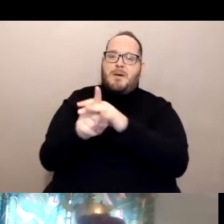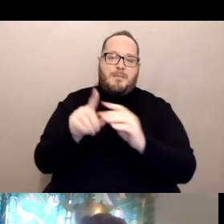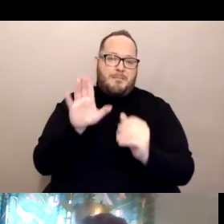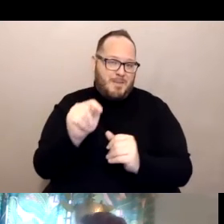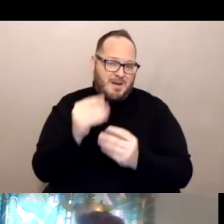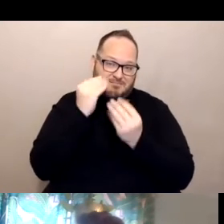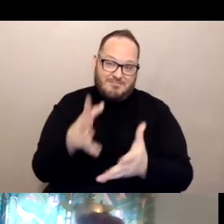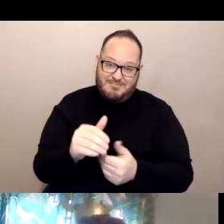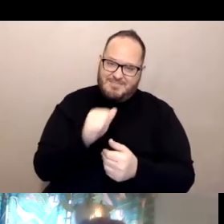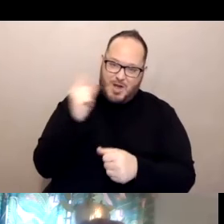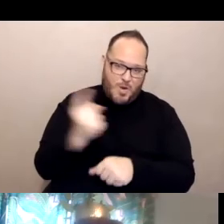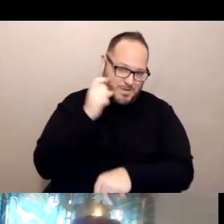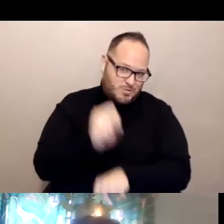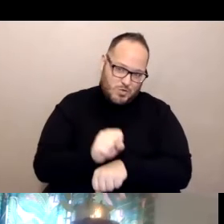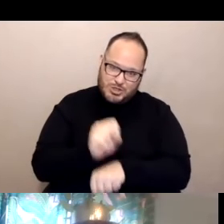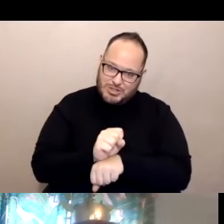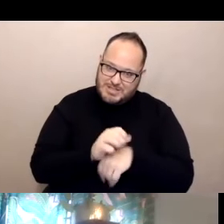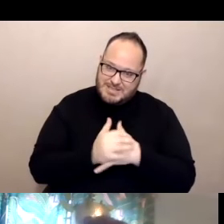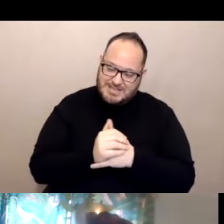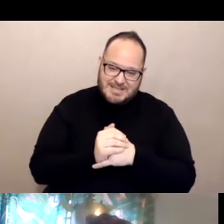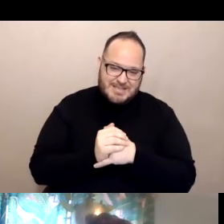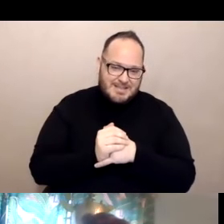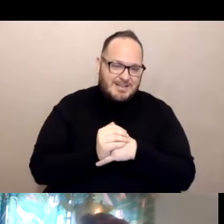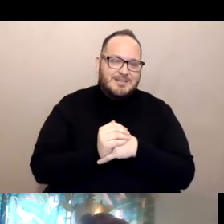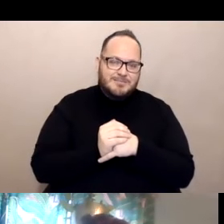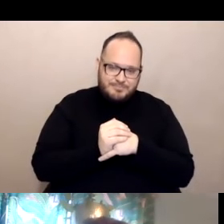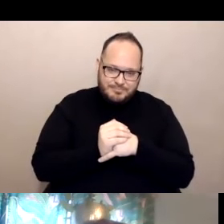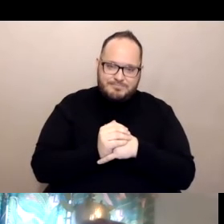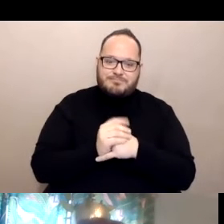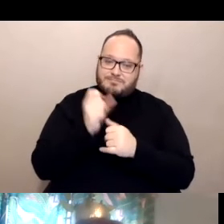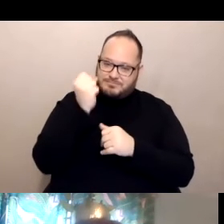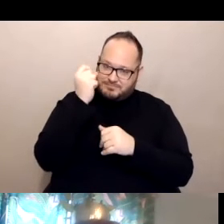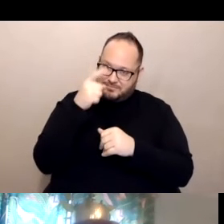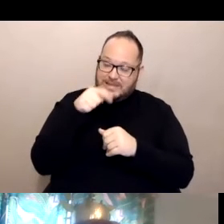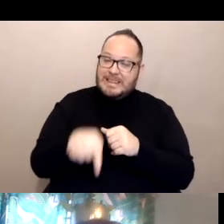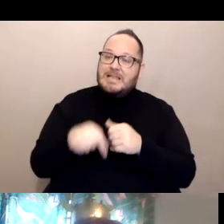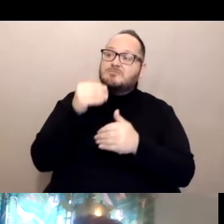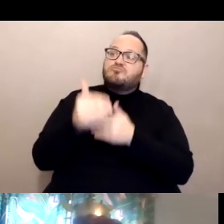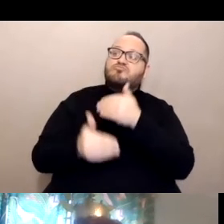So again, this thing is very frustrating and it's limited supply and demand.